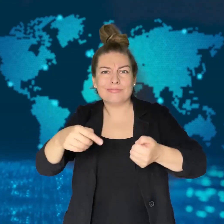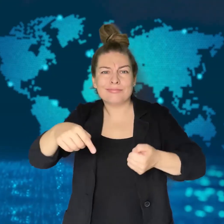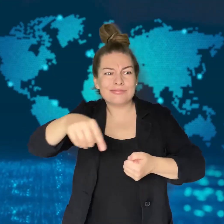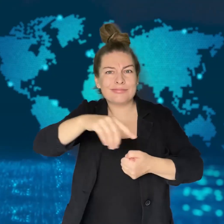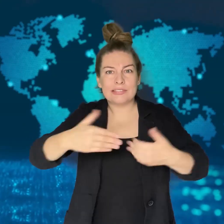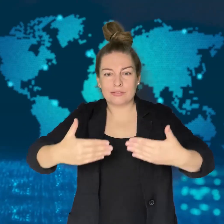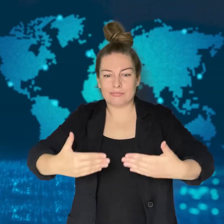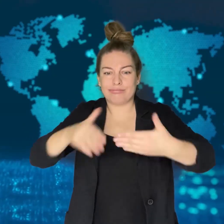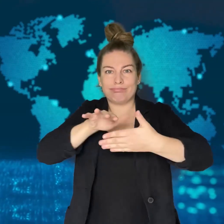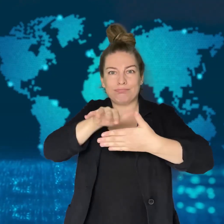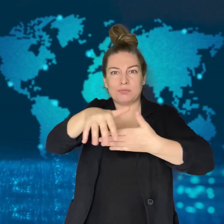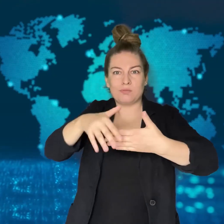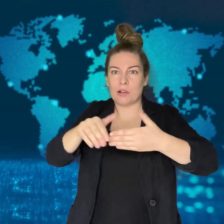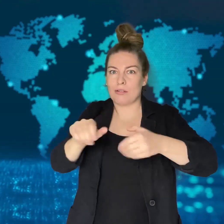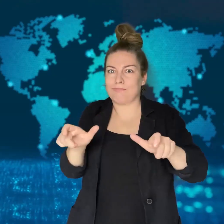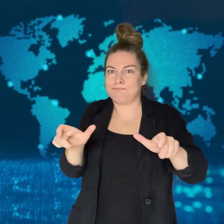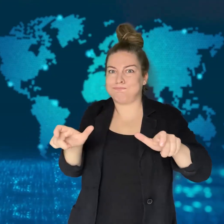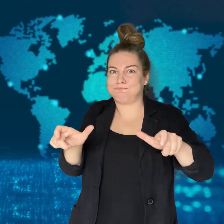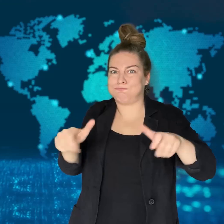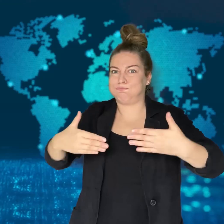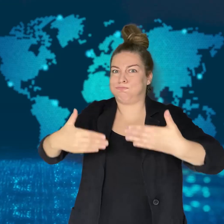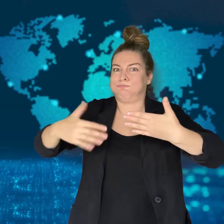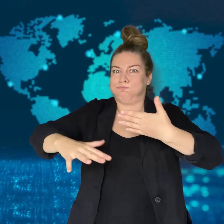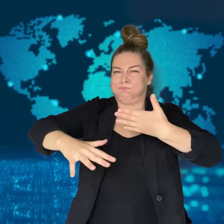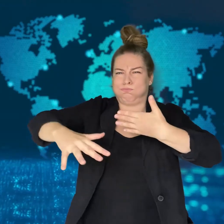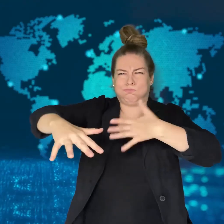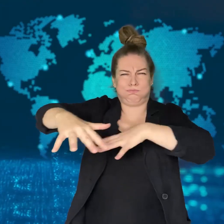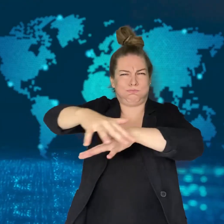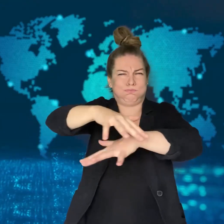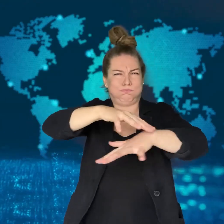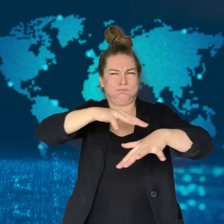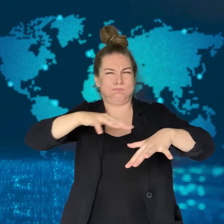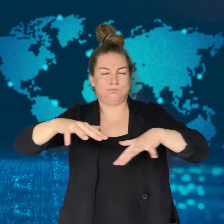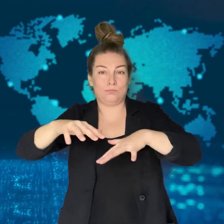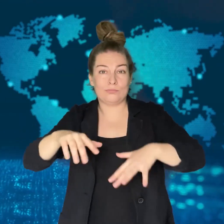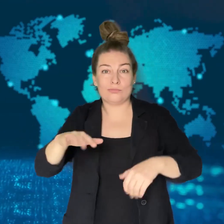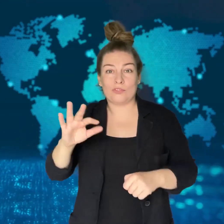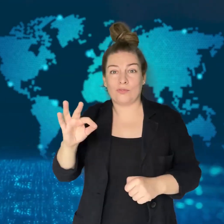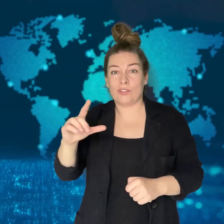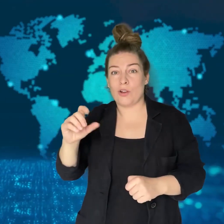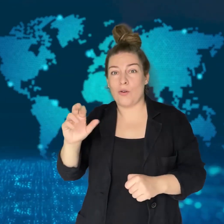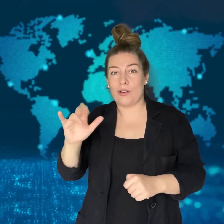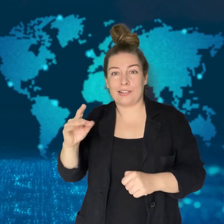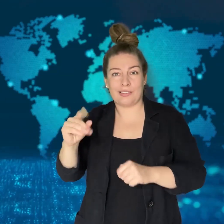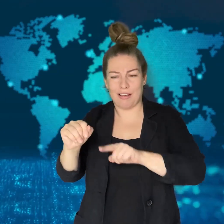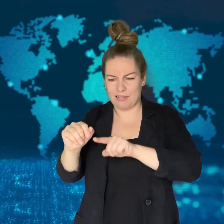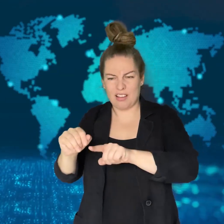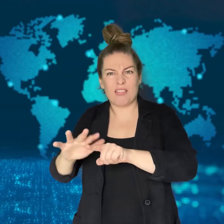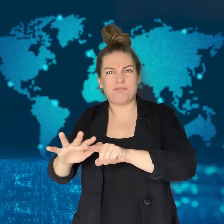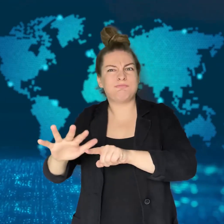sending creeks and rivers over their banks.